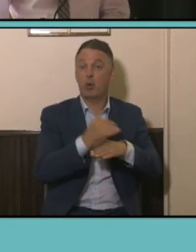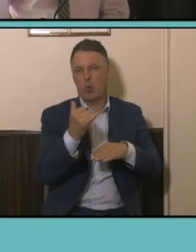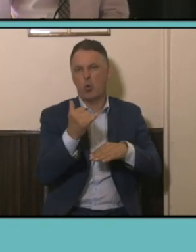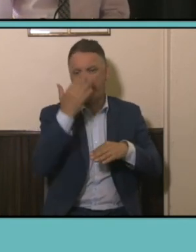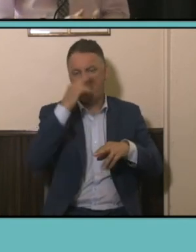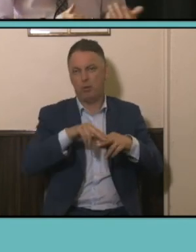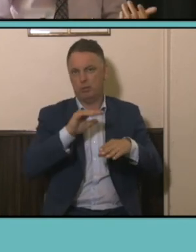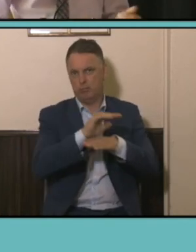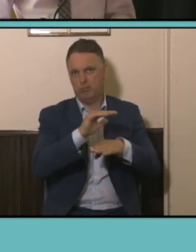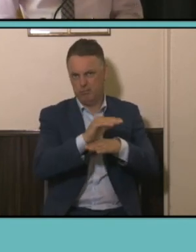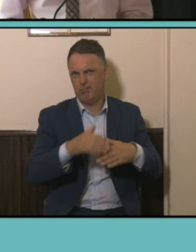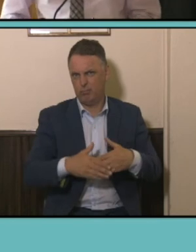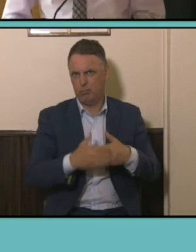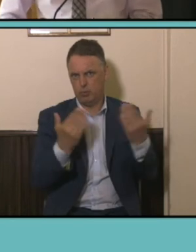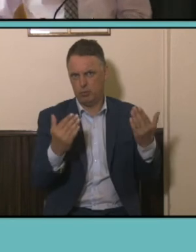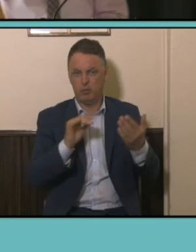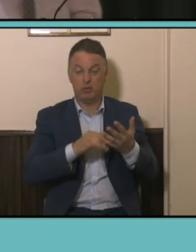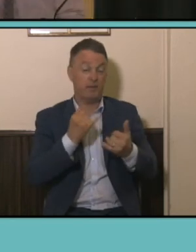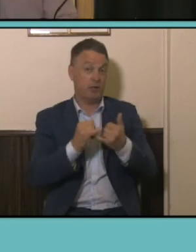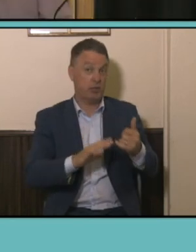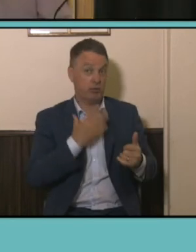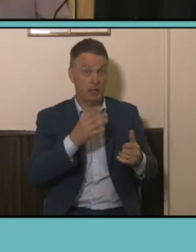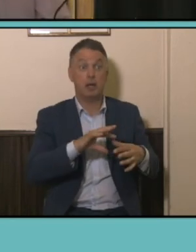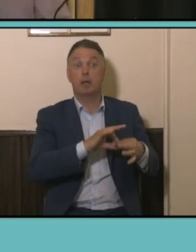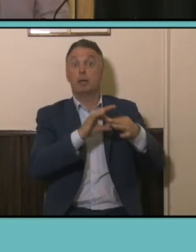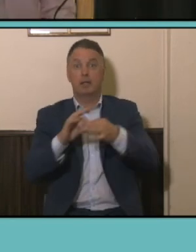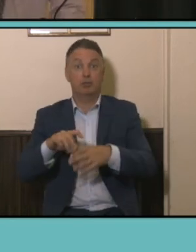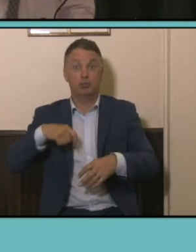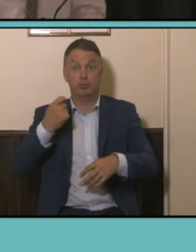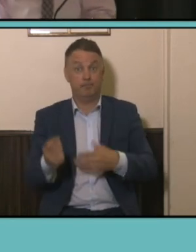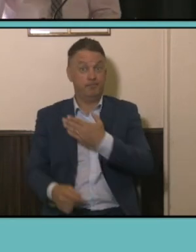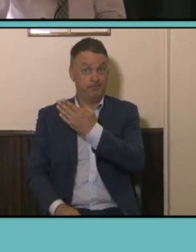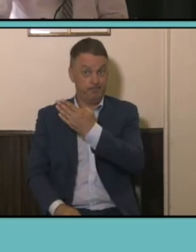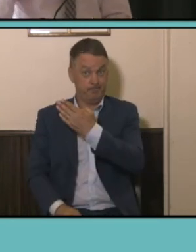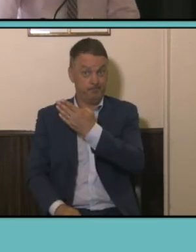which is a nice segue into the next slide which shows the top fields of